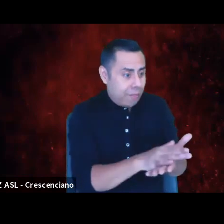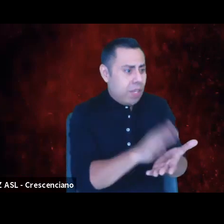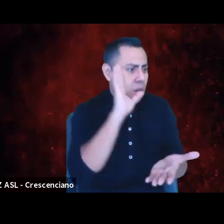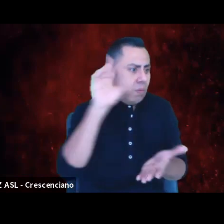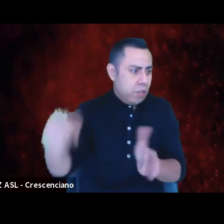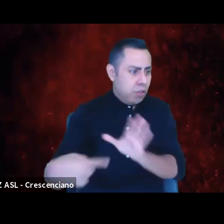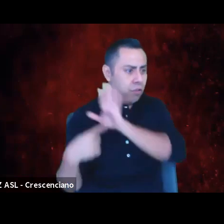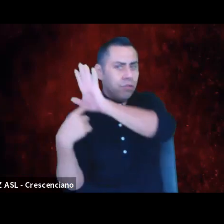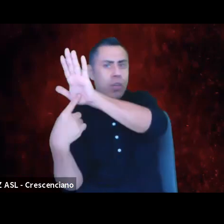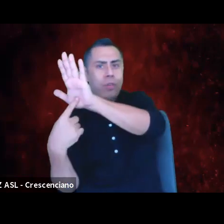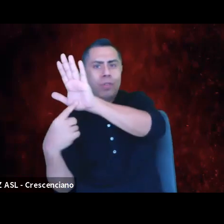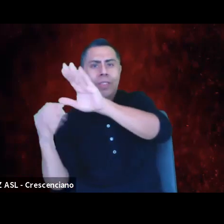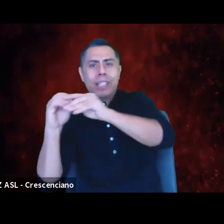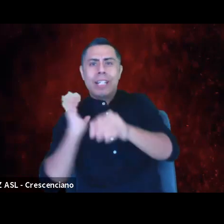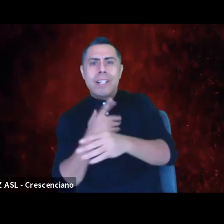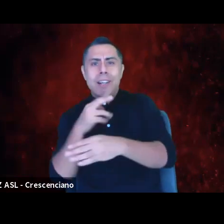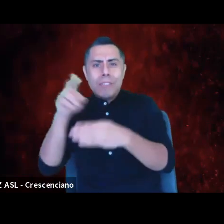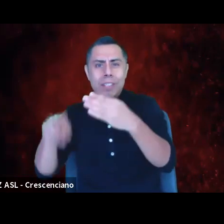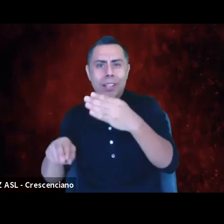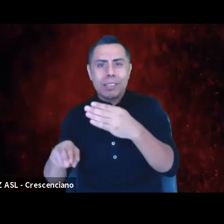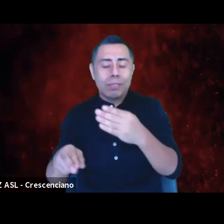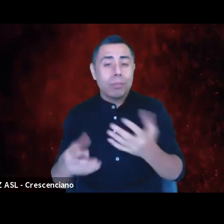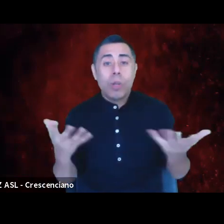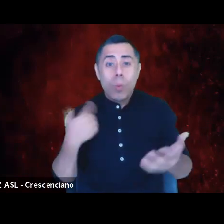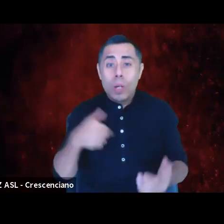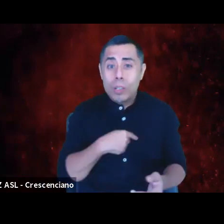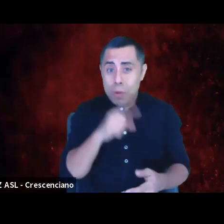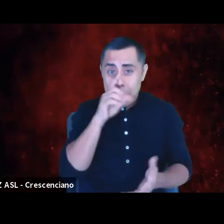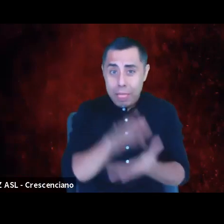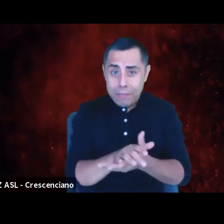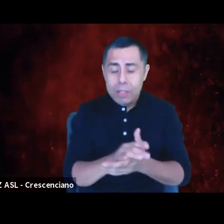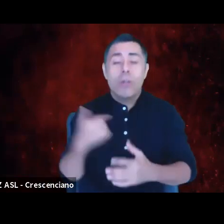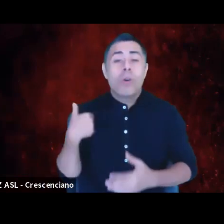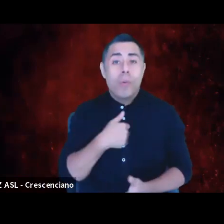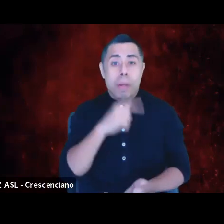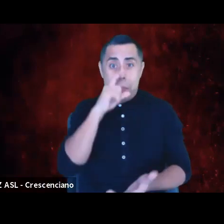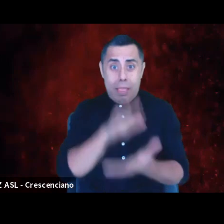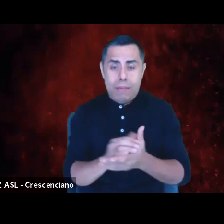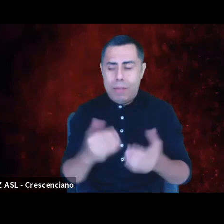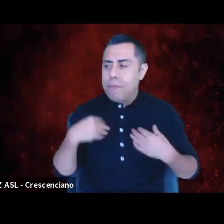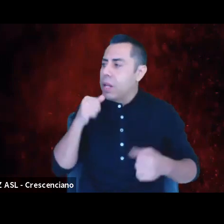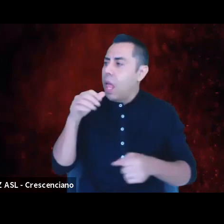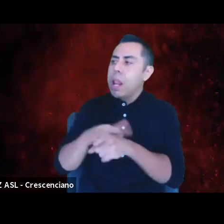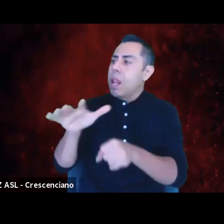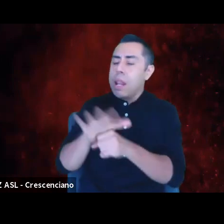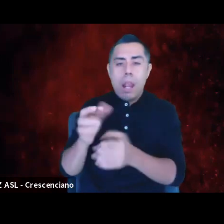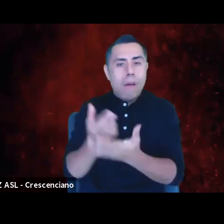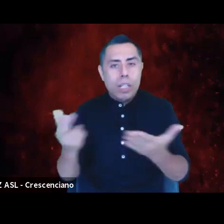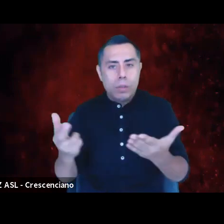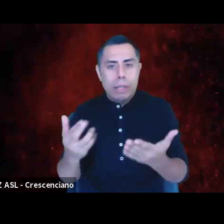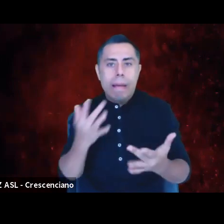So what do we believe? We believe there's not enough resources. We believe money and power will make us